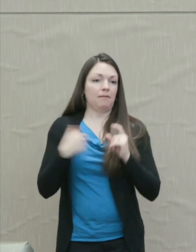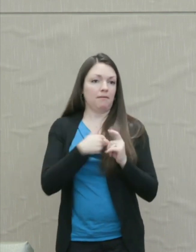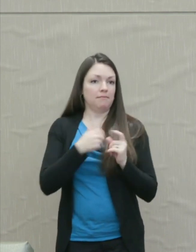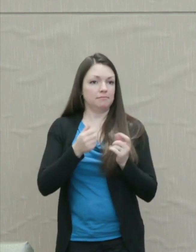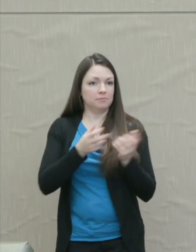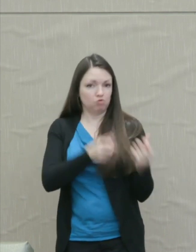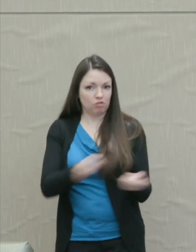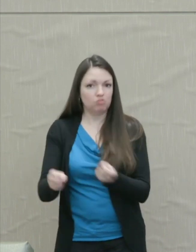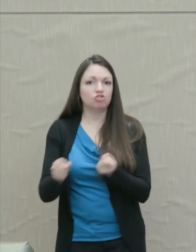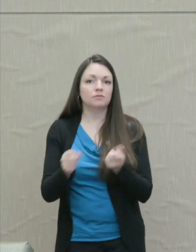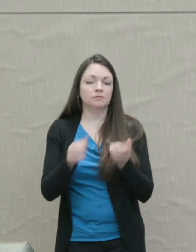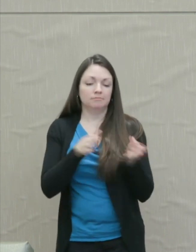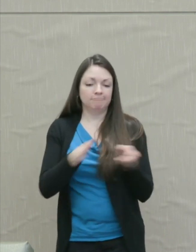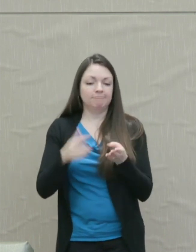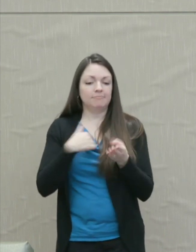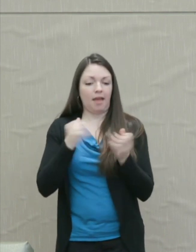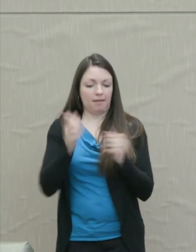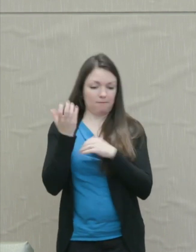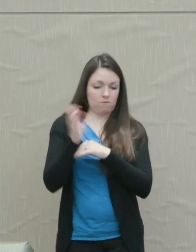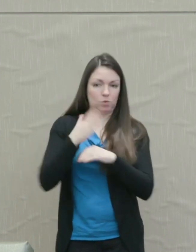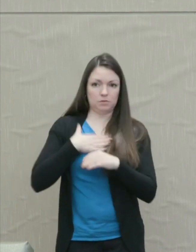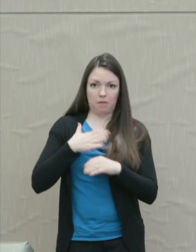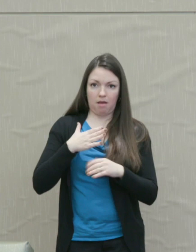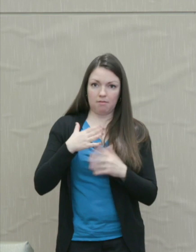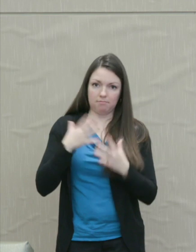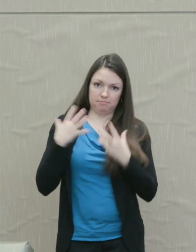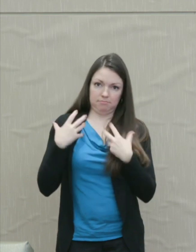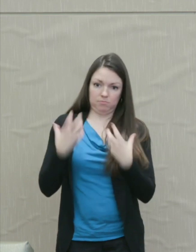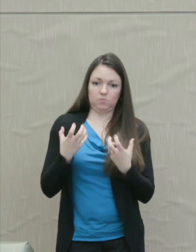Now I'll enforce my will by yelling and making a lot of noise.